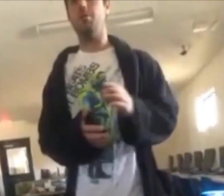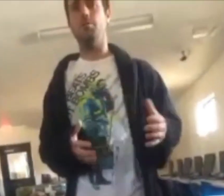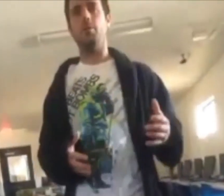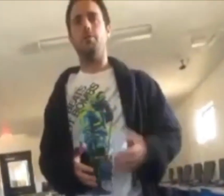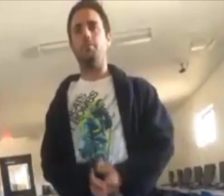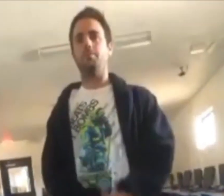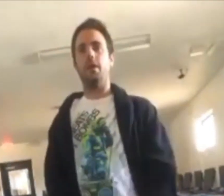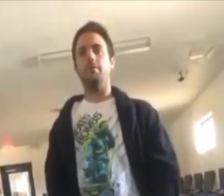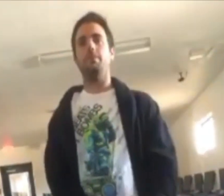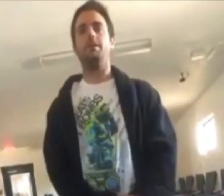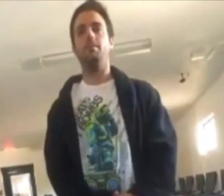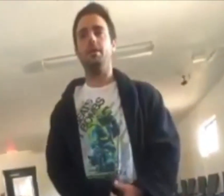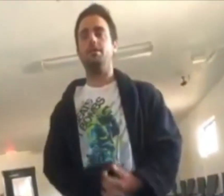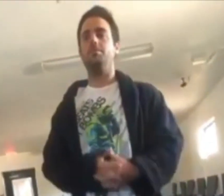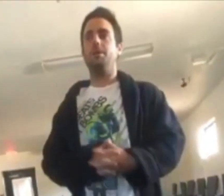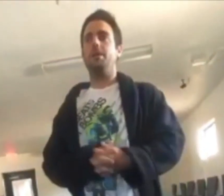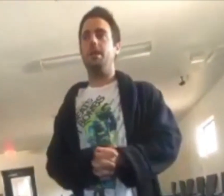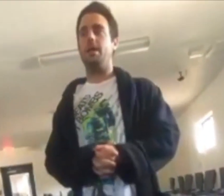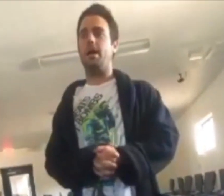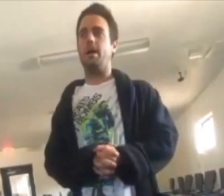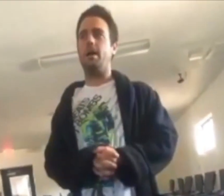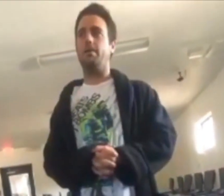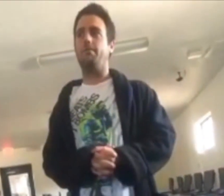I came so far from having been at that place, but I, uh,